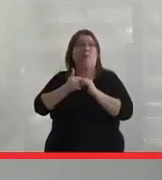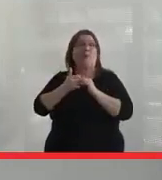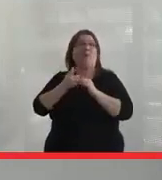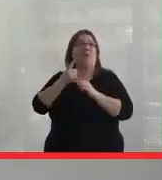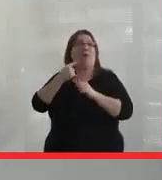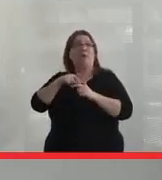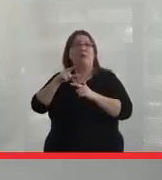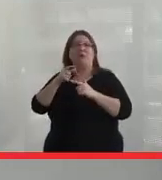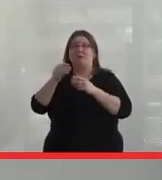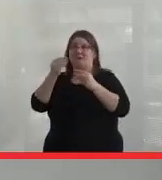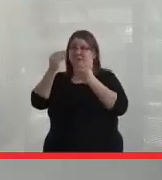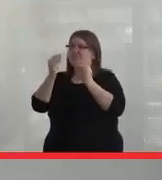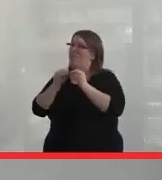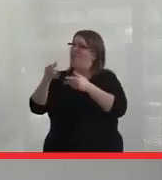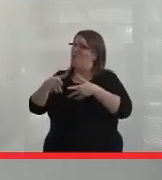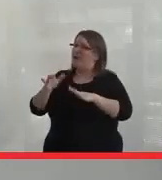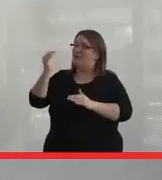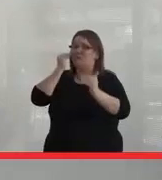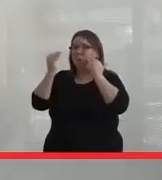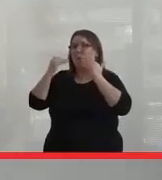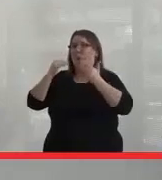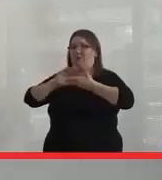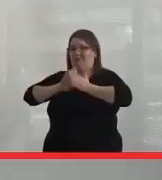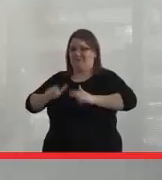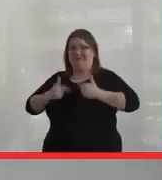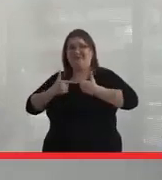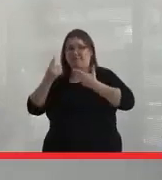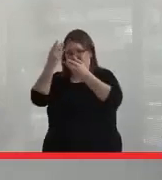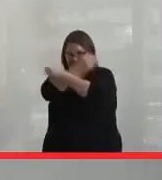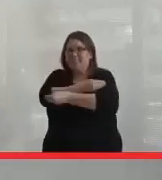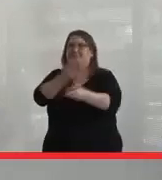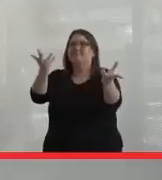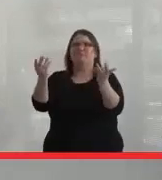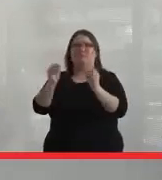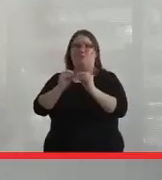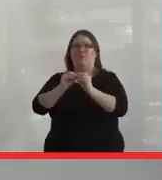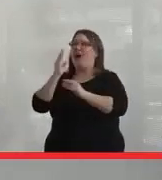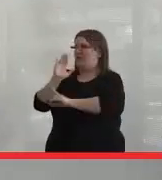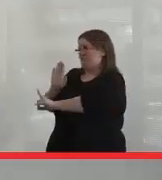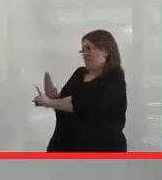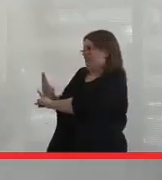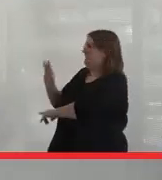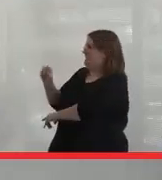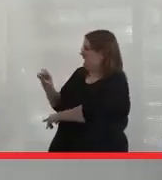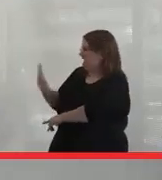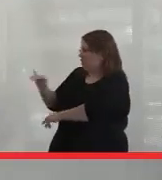ways of knowing and being. And I know that's a large part of what Ian works towards in his work and the Centre